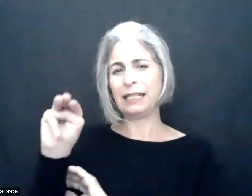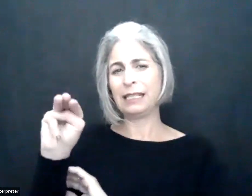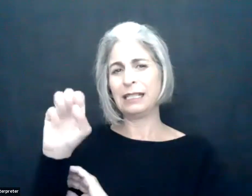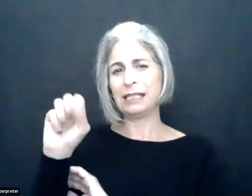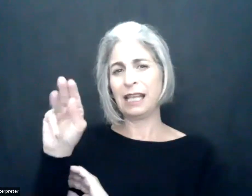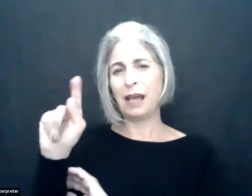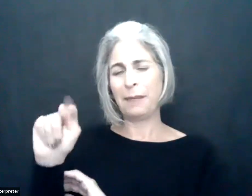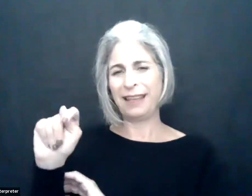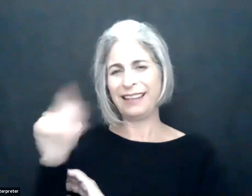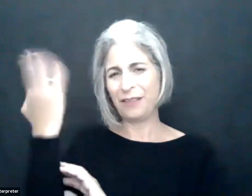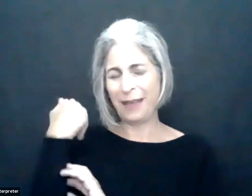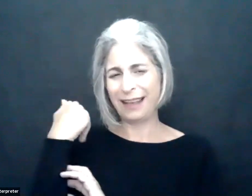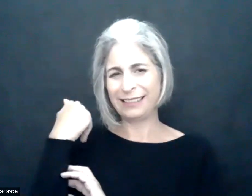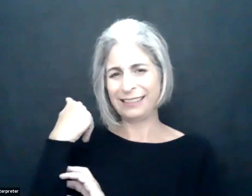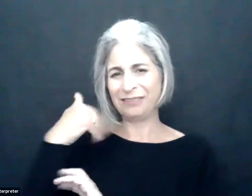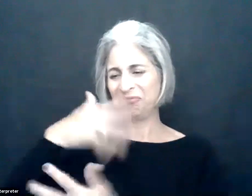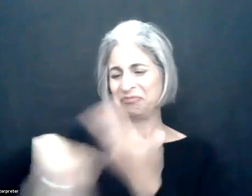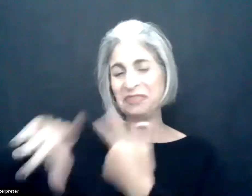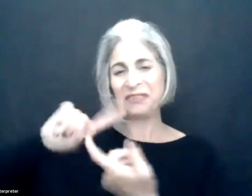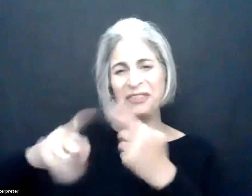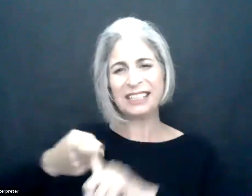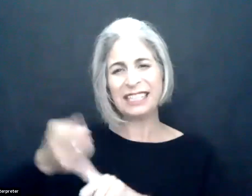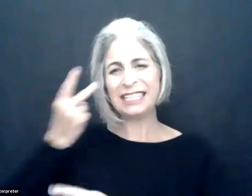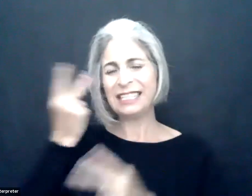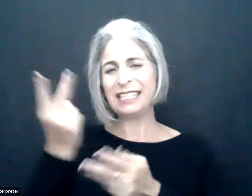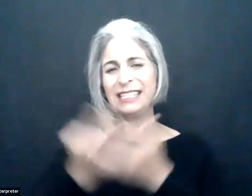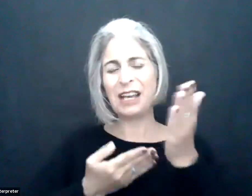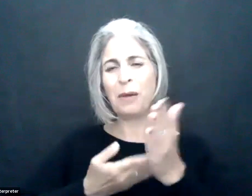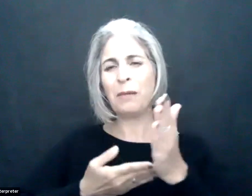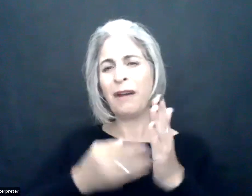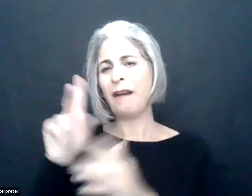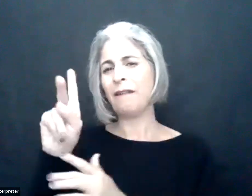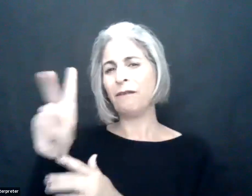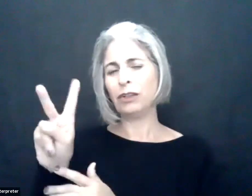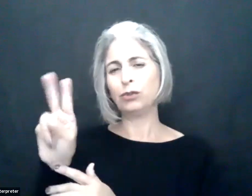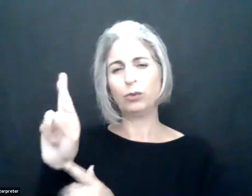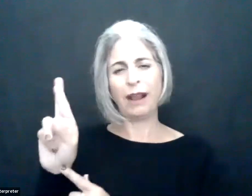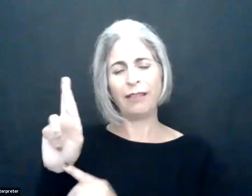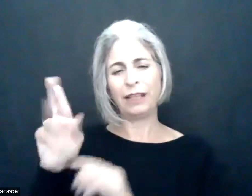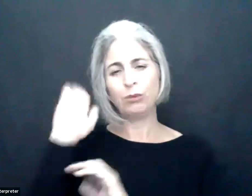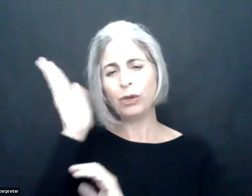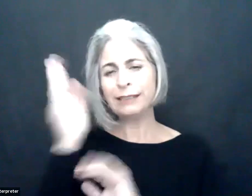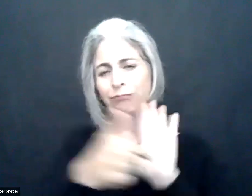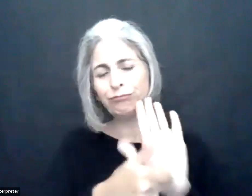Photos from G3ict M-Enabling summits past are featured with our colleagues and friends.